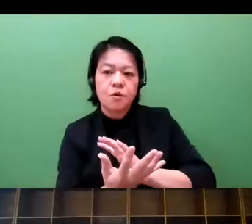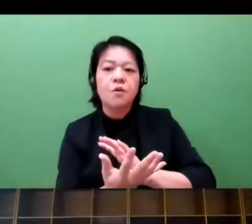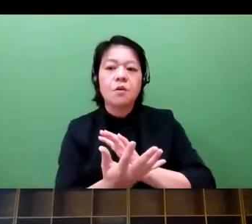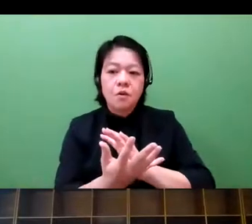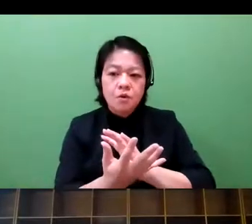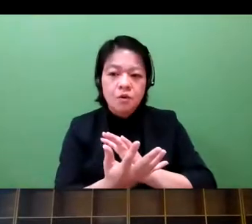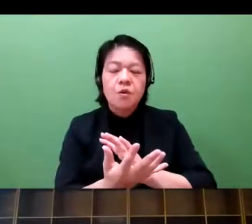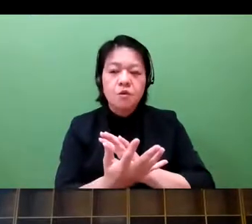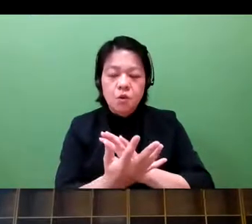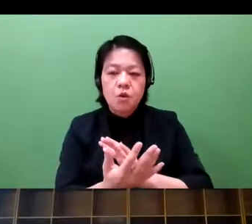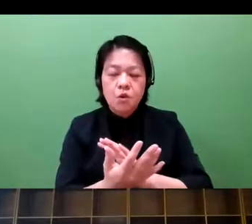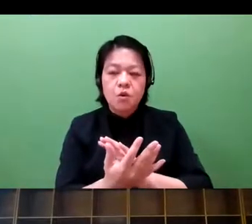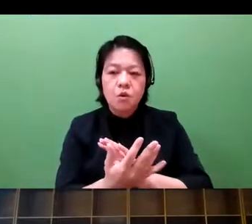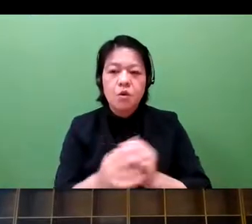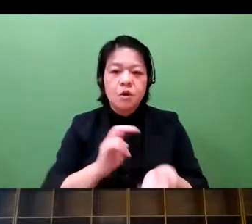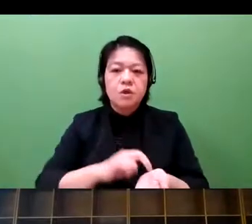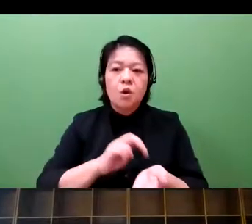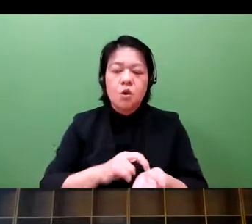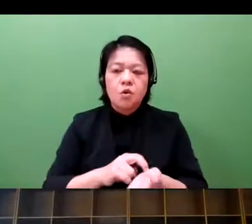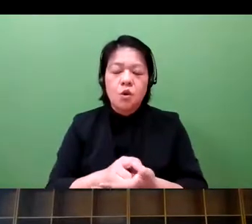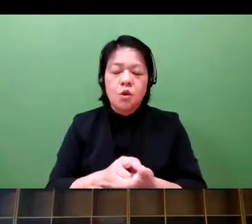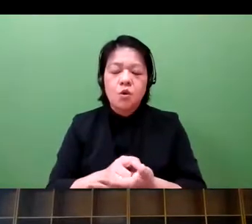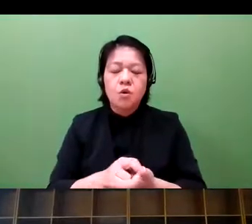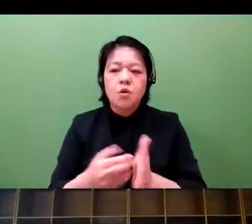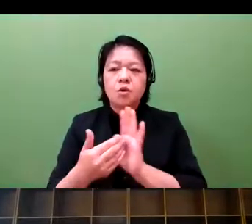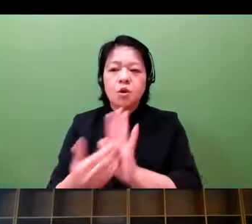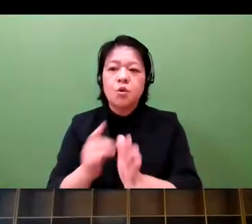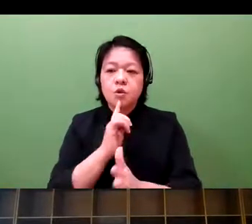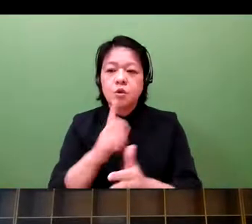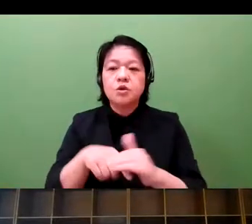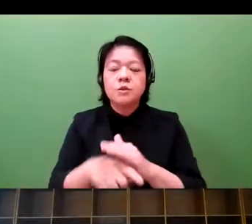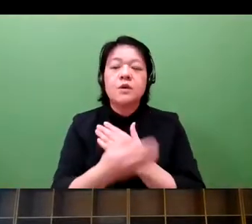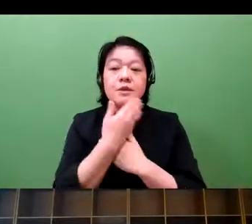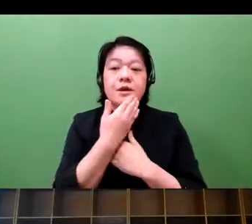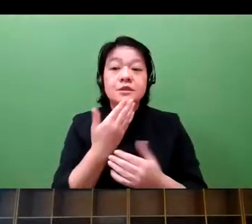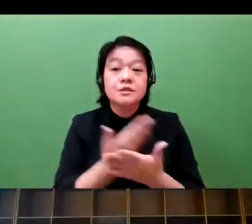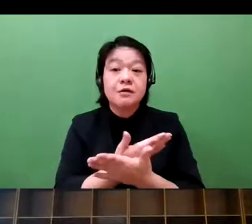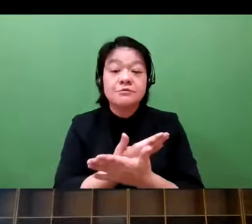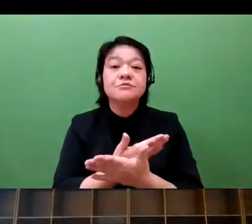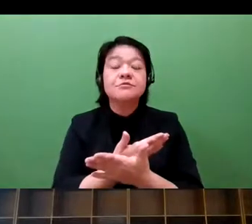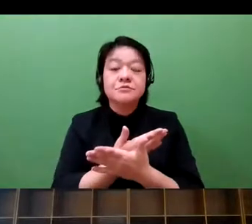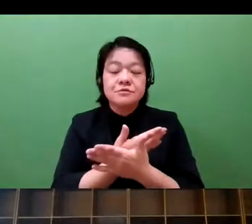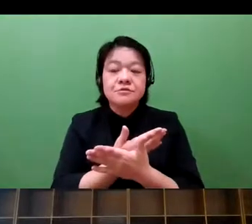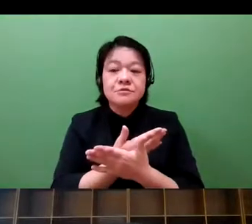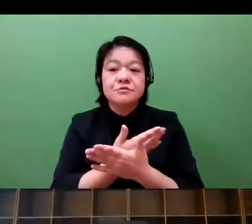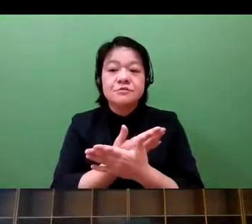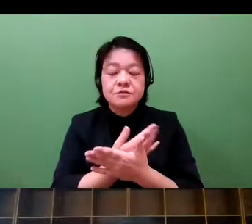because patients are encouraged to change their behaviors to improve their health.